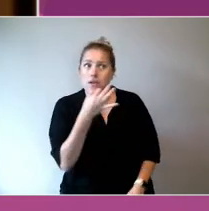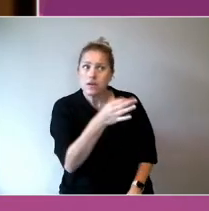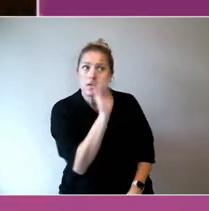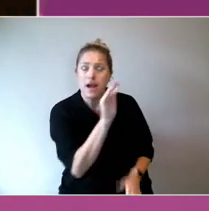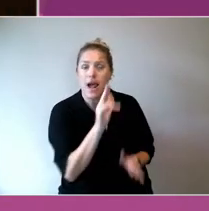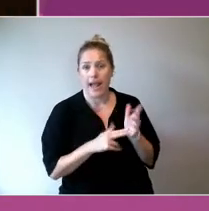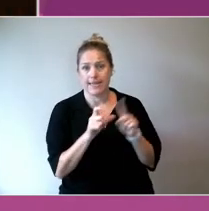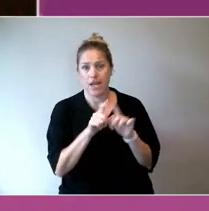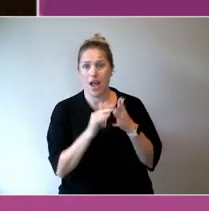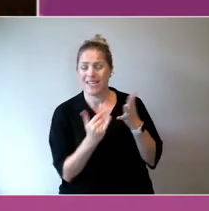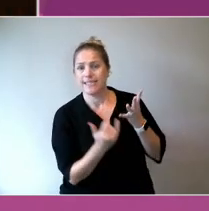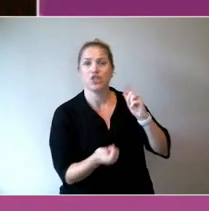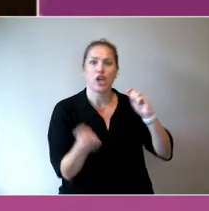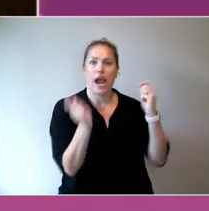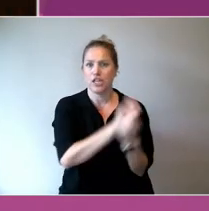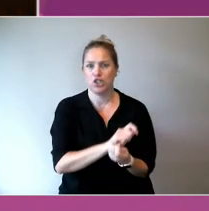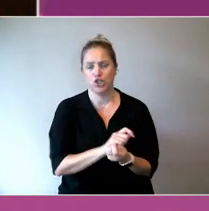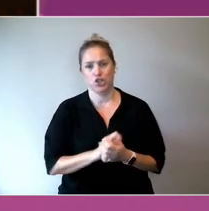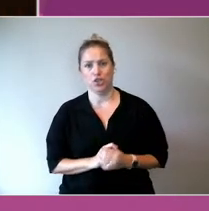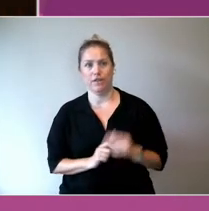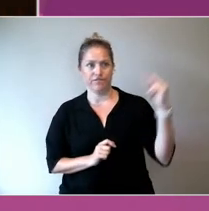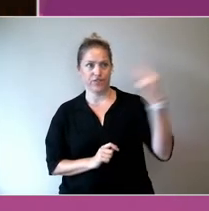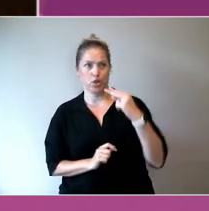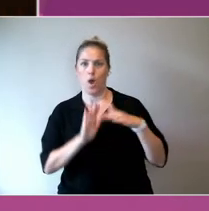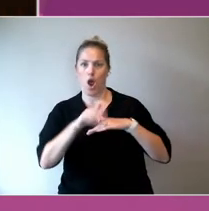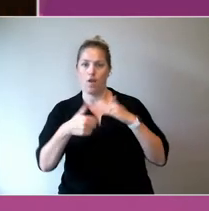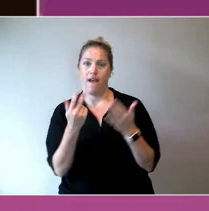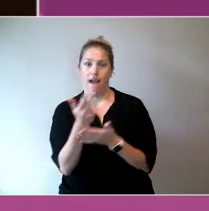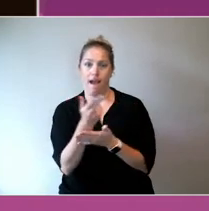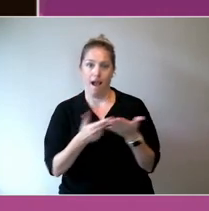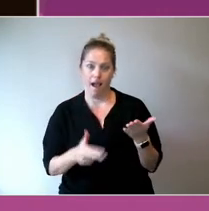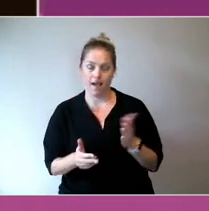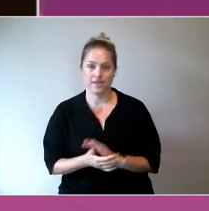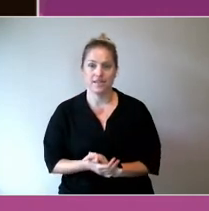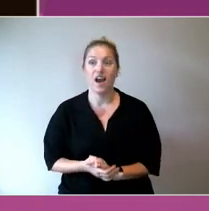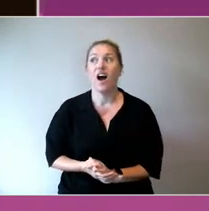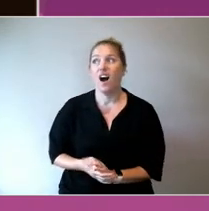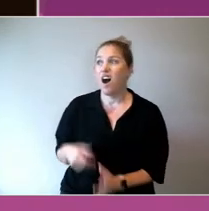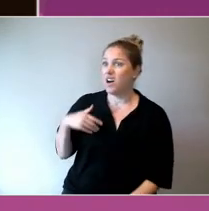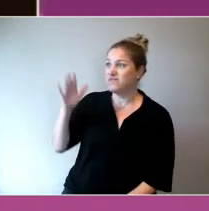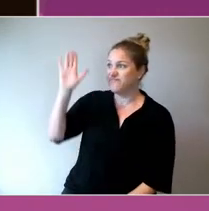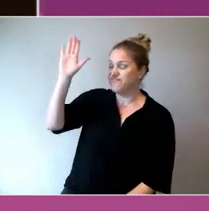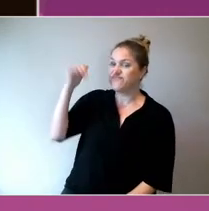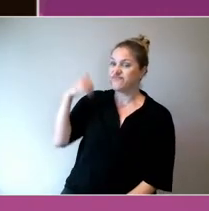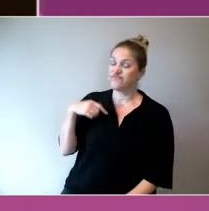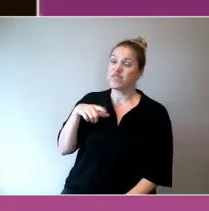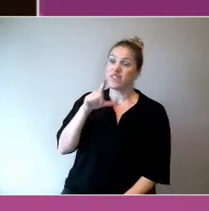Can I jump in here and also reflecting on the other question previously,